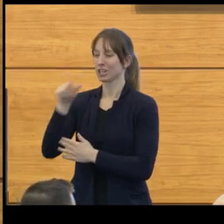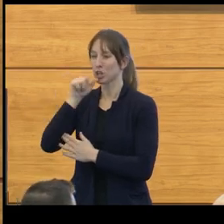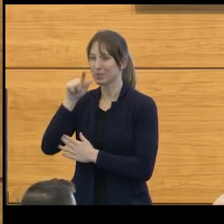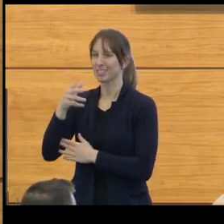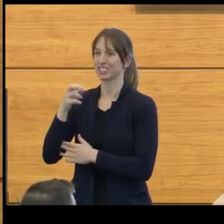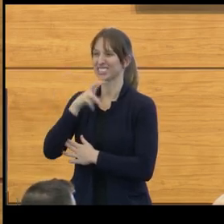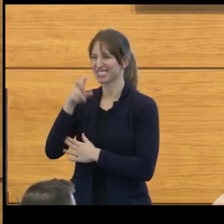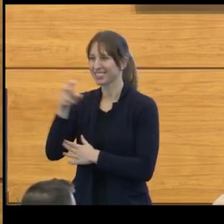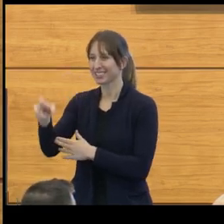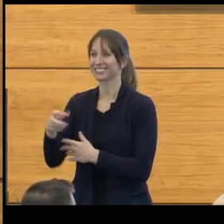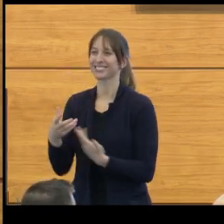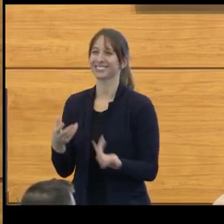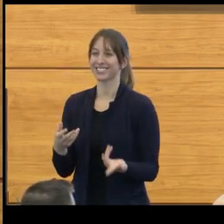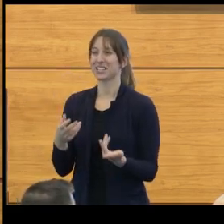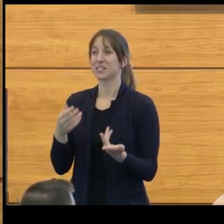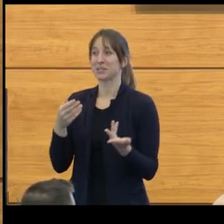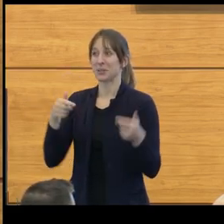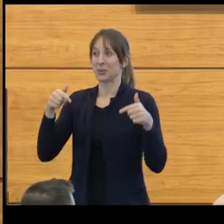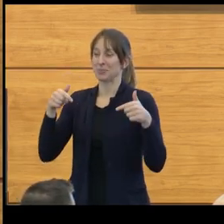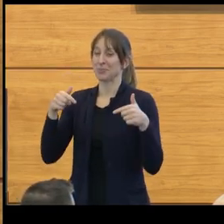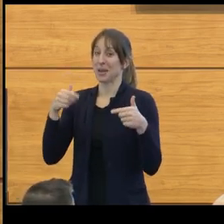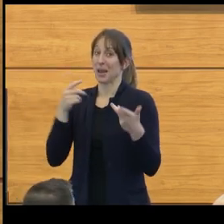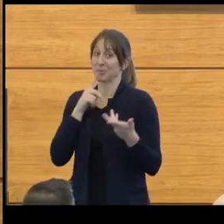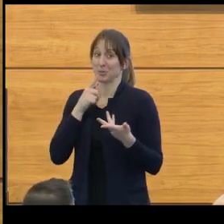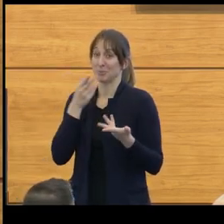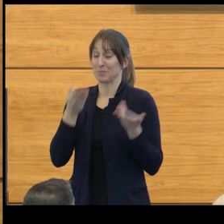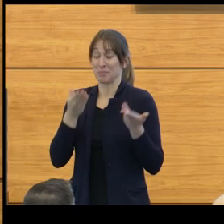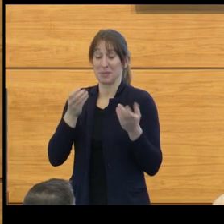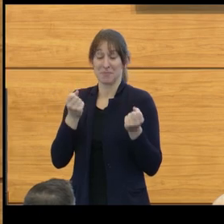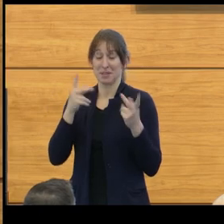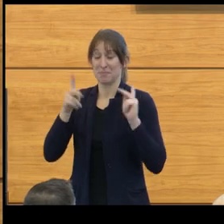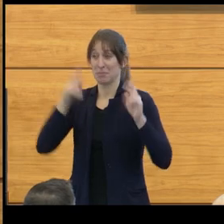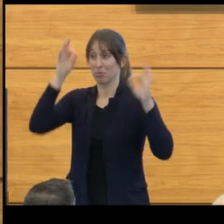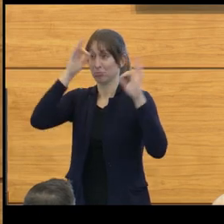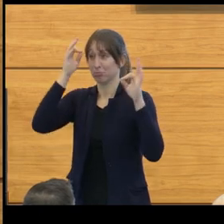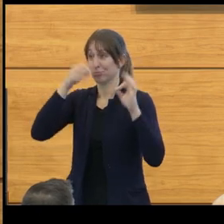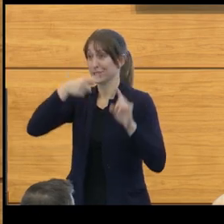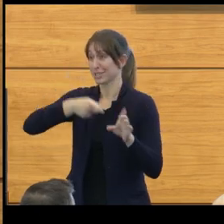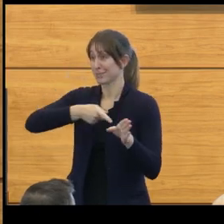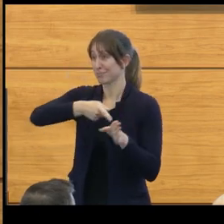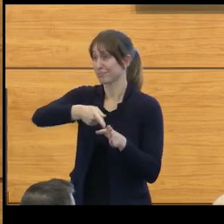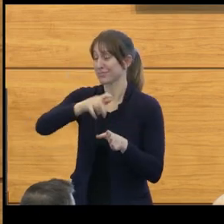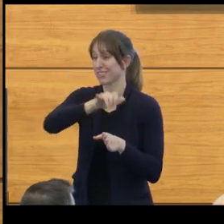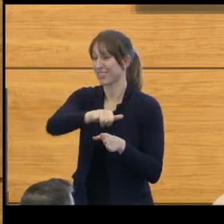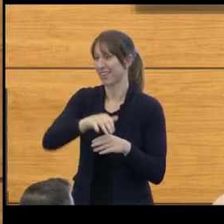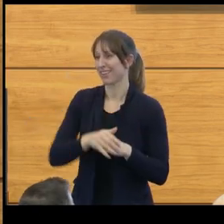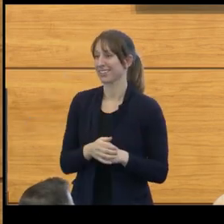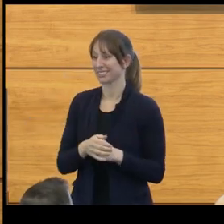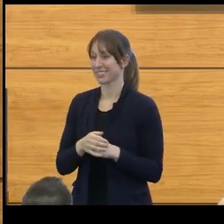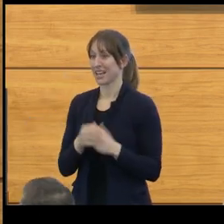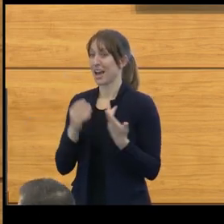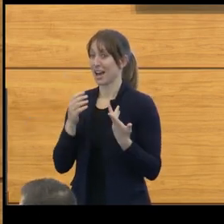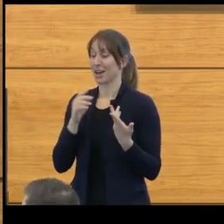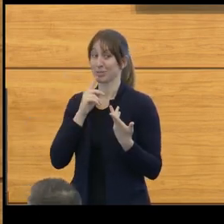that that's what he specialized in, and I was excited about the acquisition of a huge number of snakes this year.